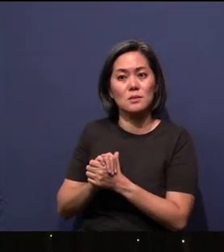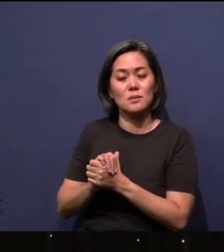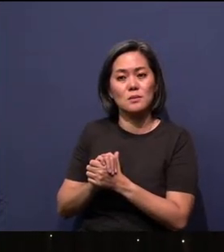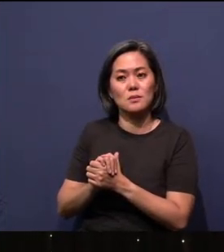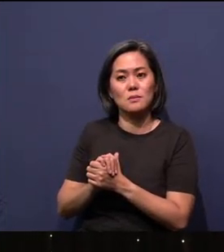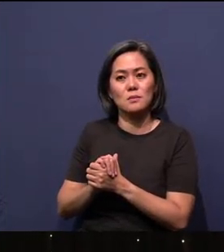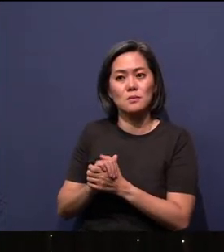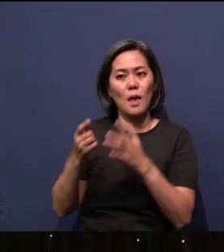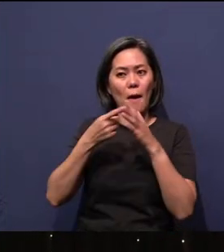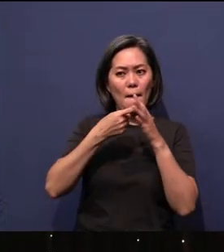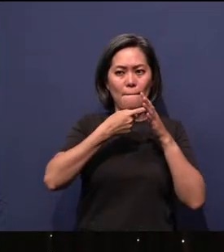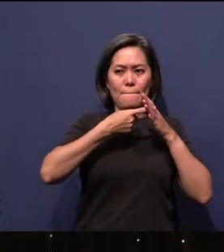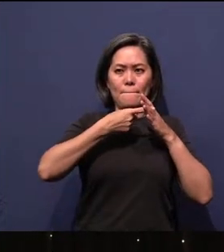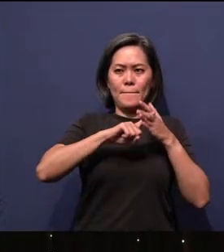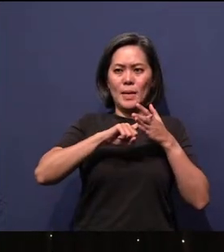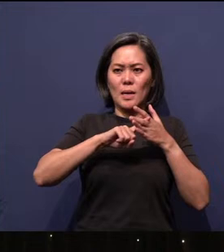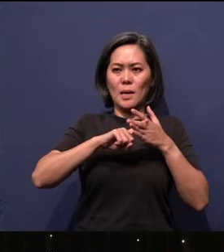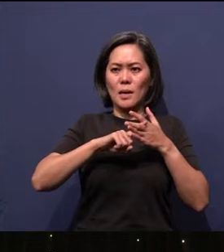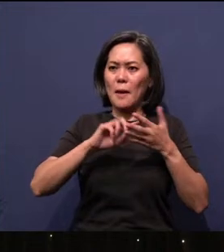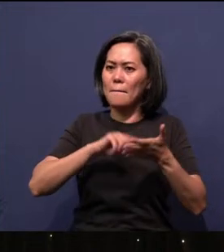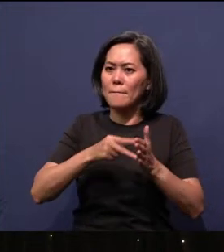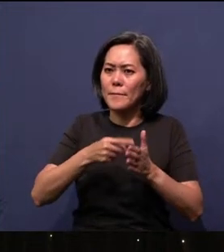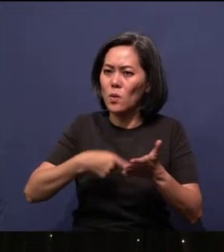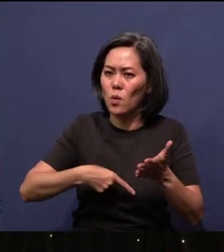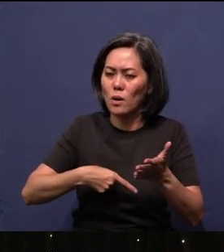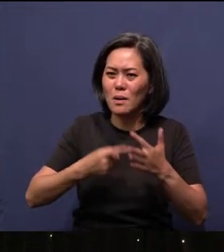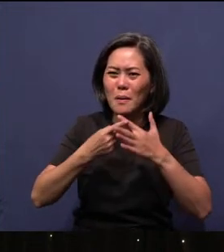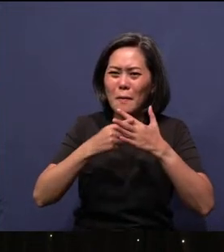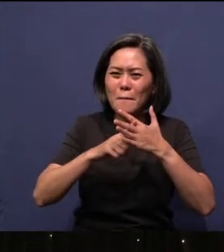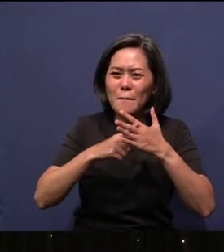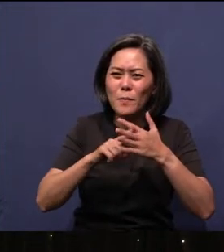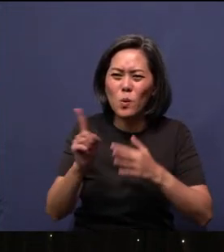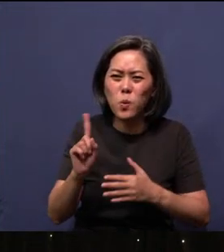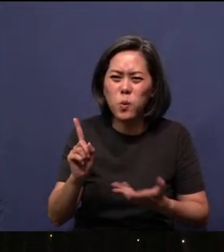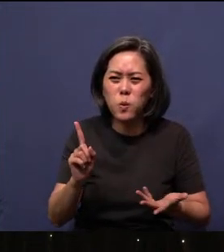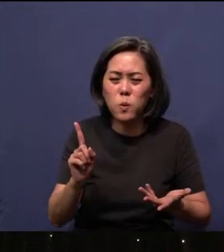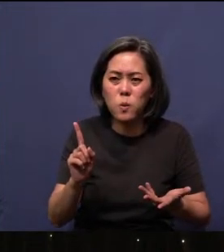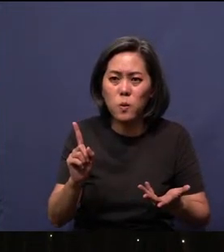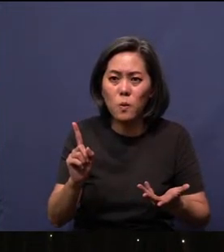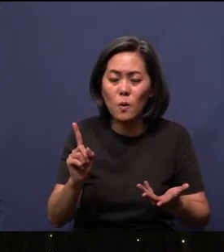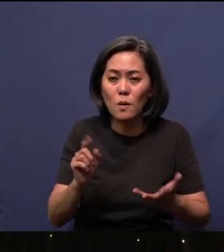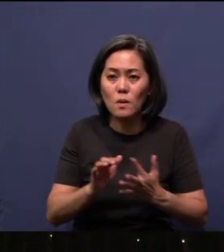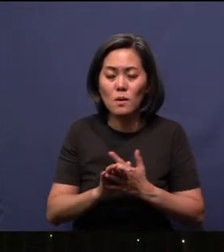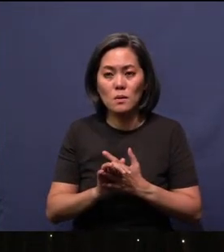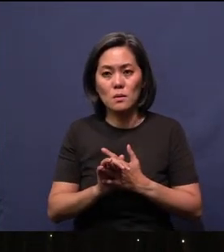beginning means - in the beginning of what? The Roman Empire?